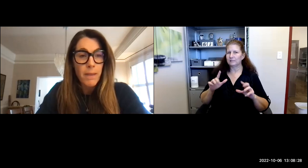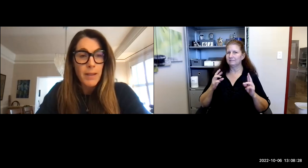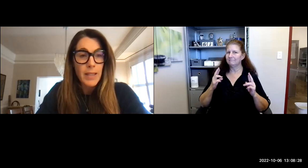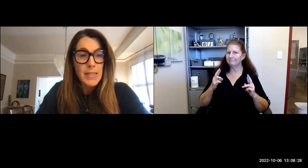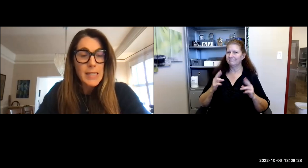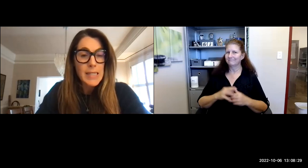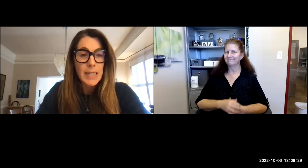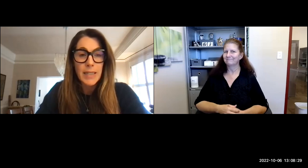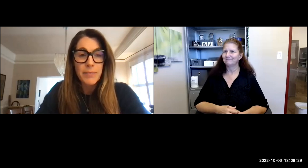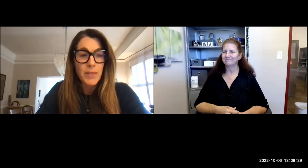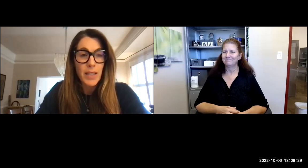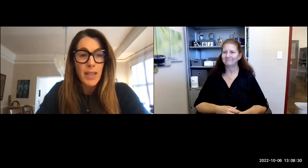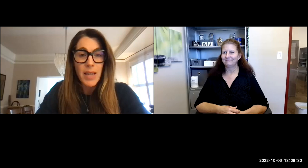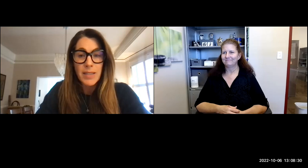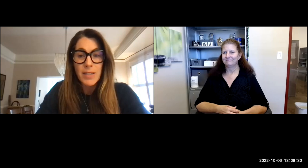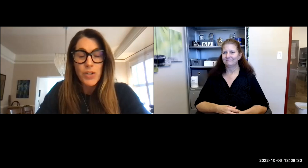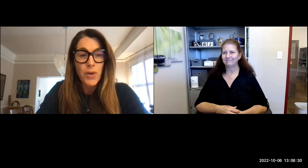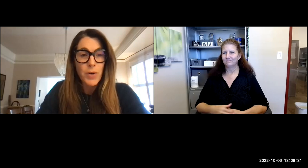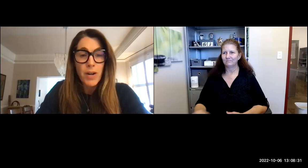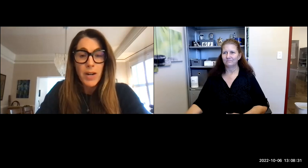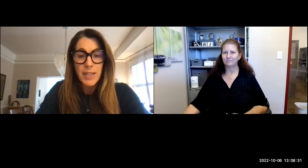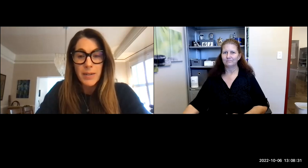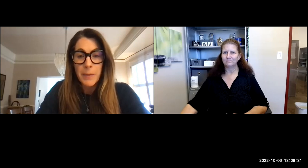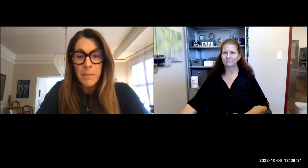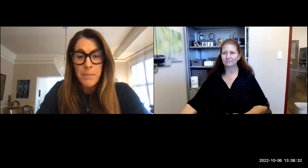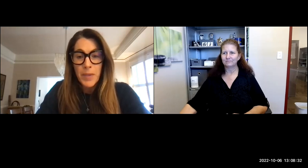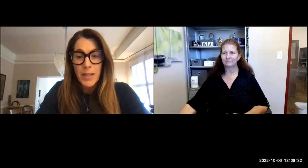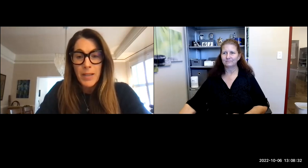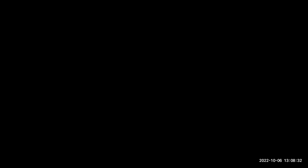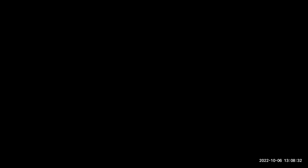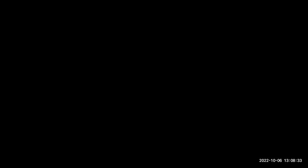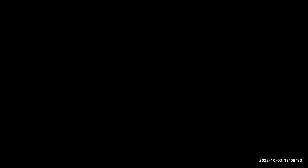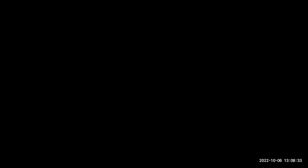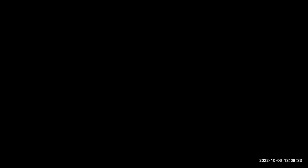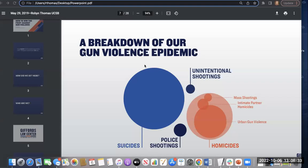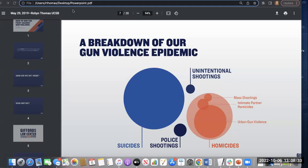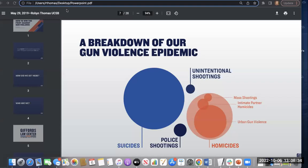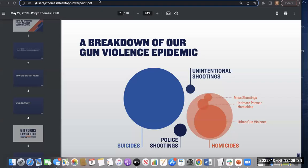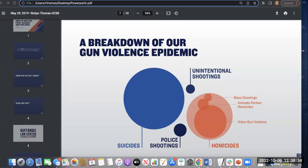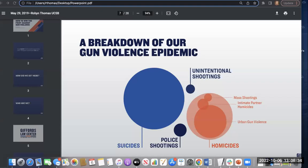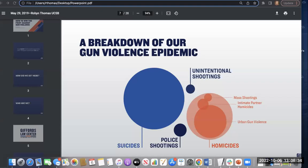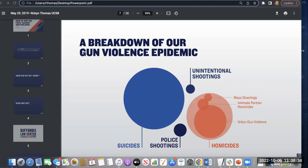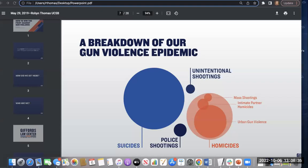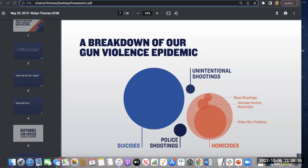Robyn Thomas: let's see. I think this should work. Robyn Thomas: Let me. Robyn Thomas: Okay.